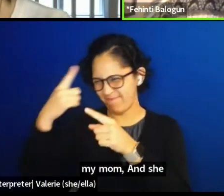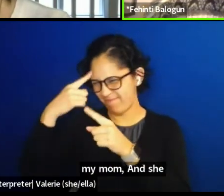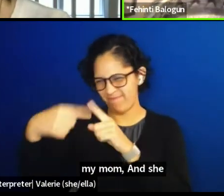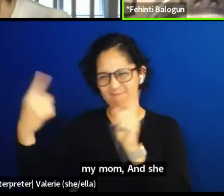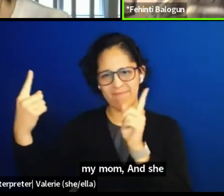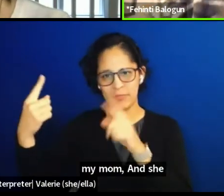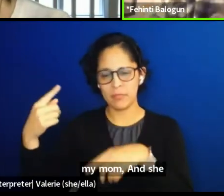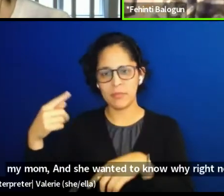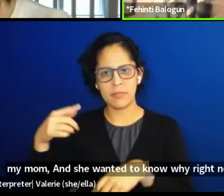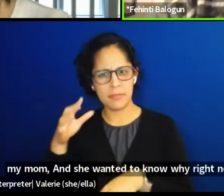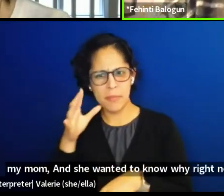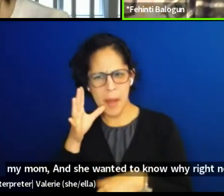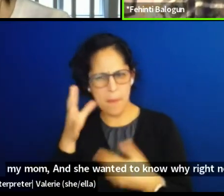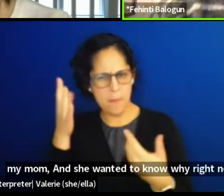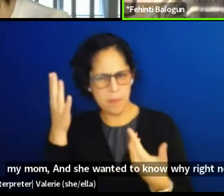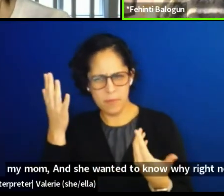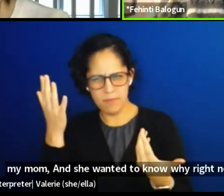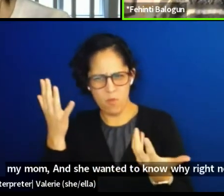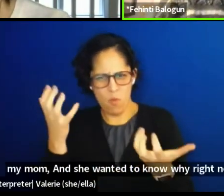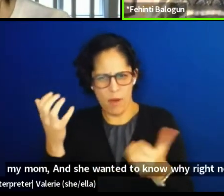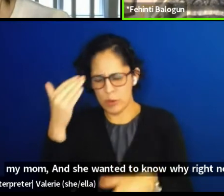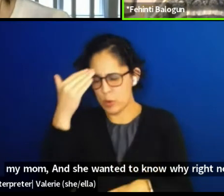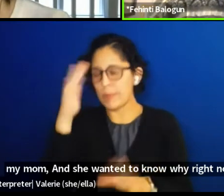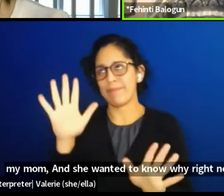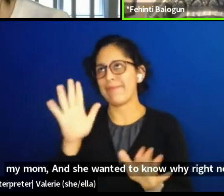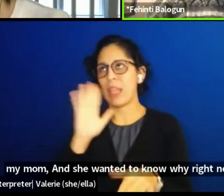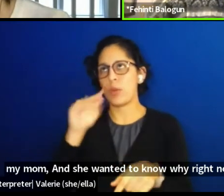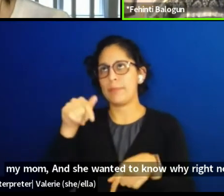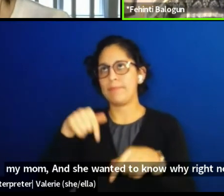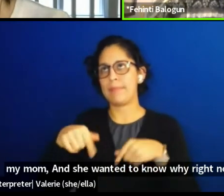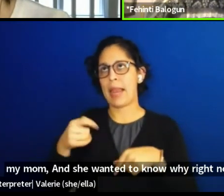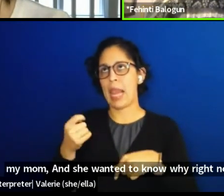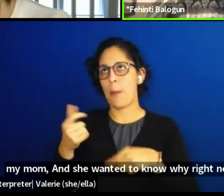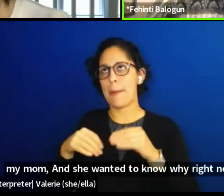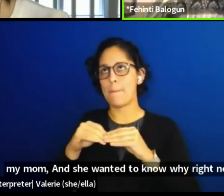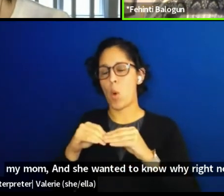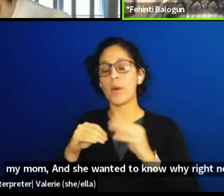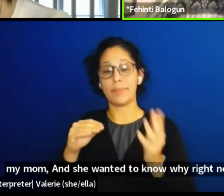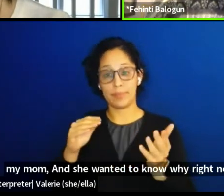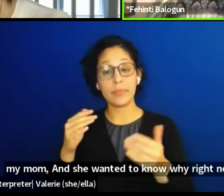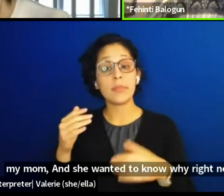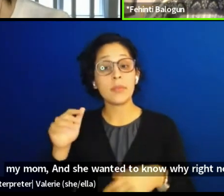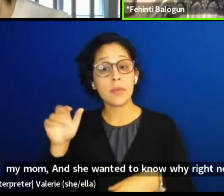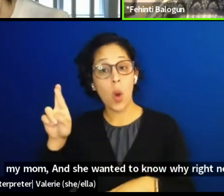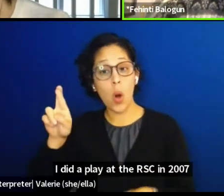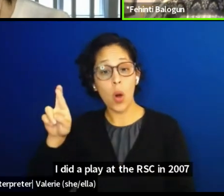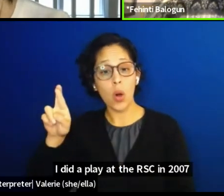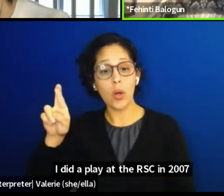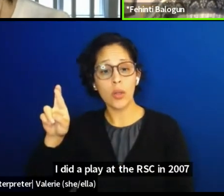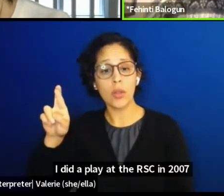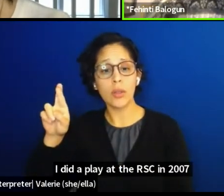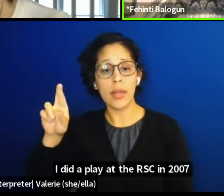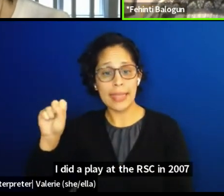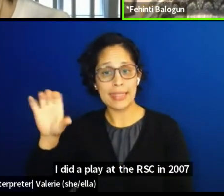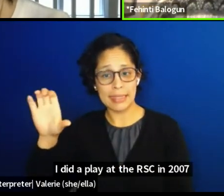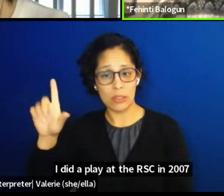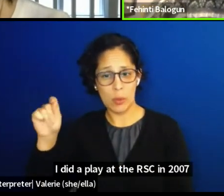in fact now I'll go back a bit further. I did a play at the RSC in 2017, all about climate change.